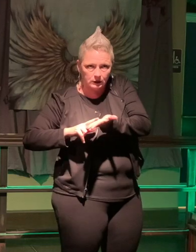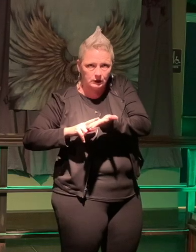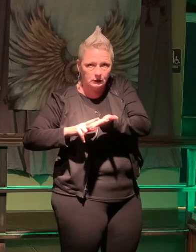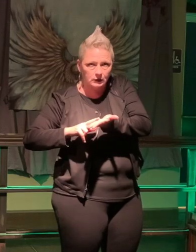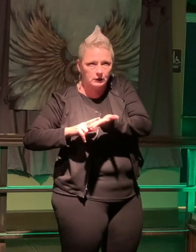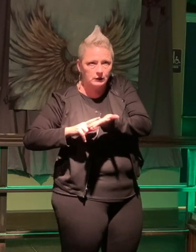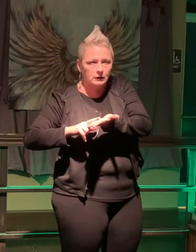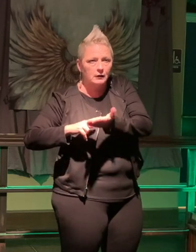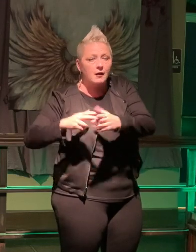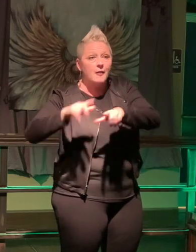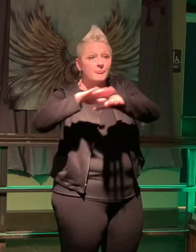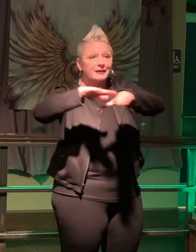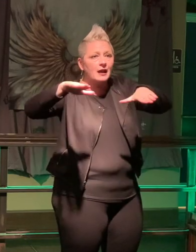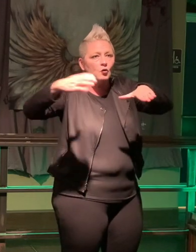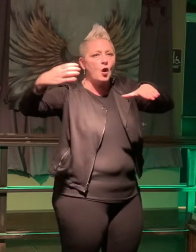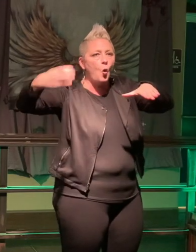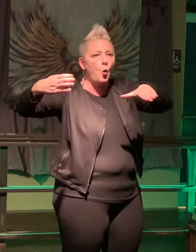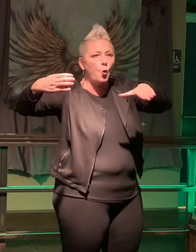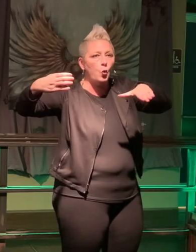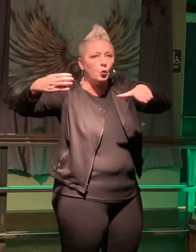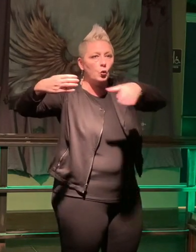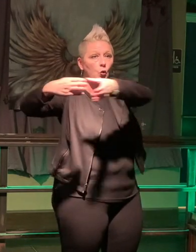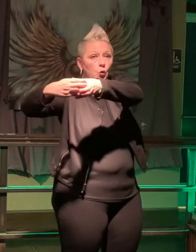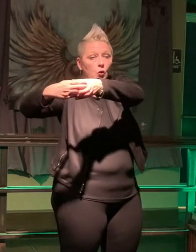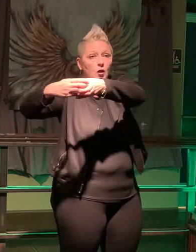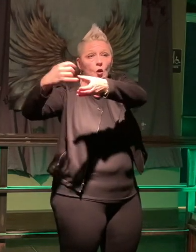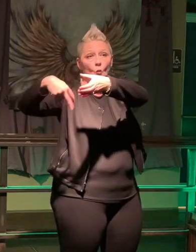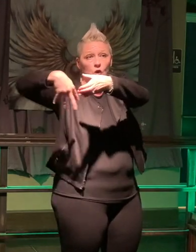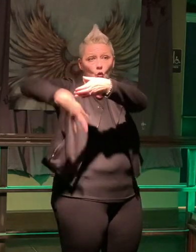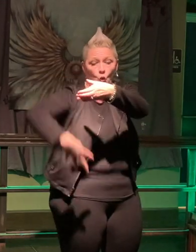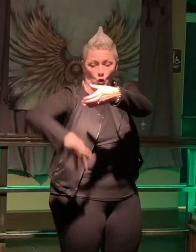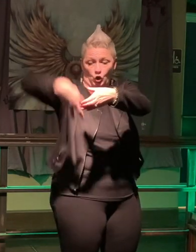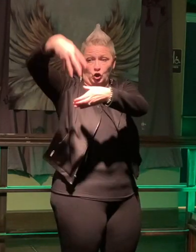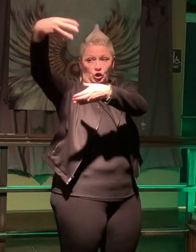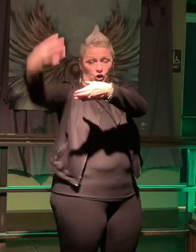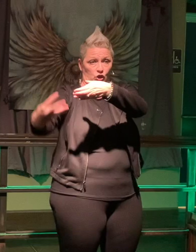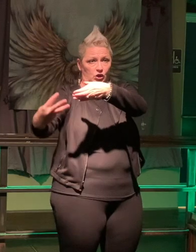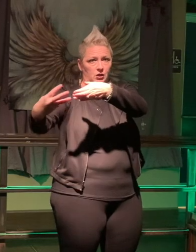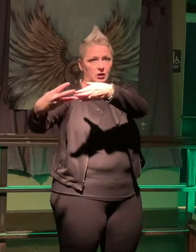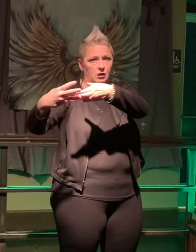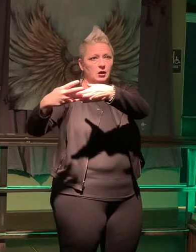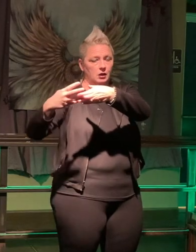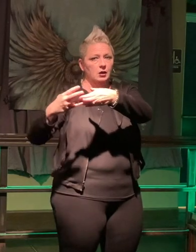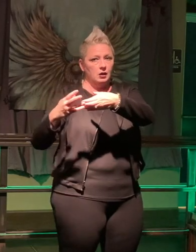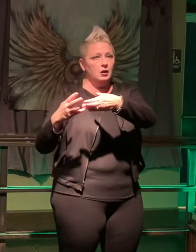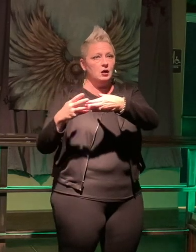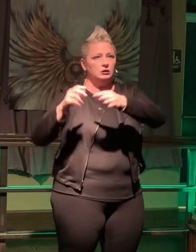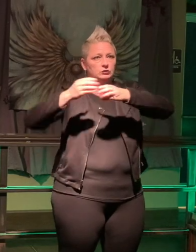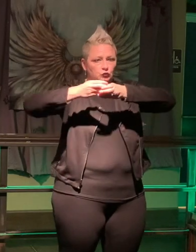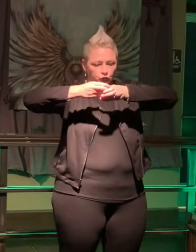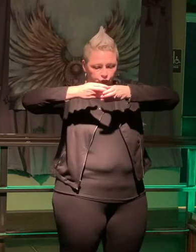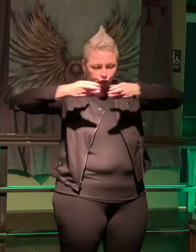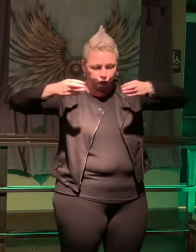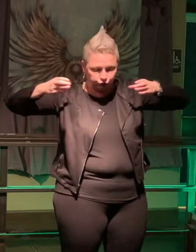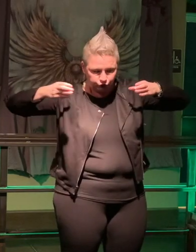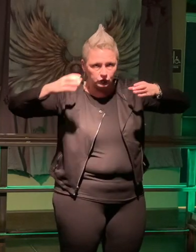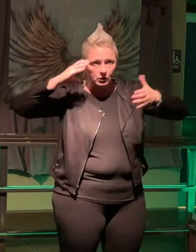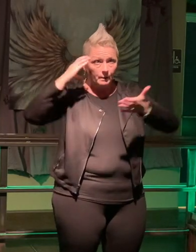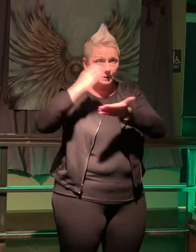in the counter with all these cords going through and as she expanded the credit or the um you know